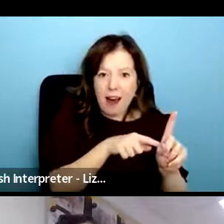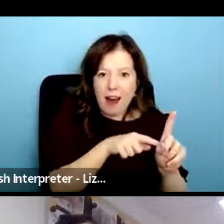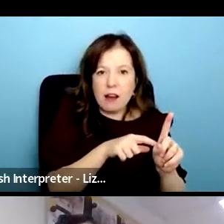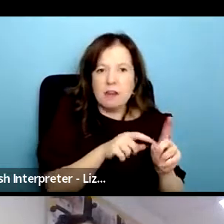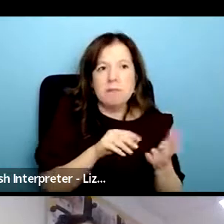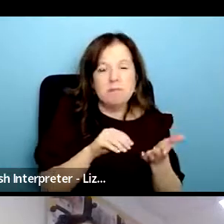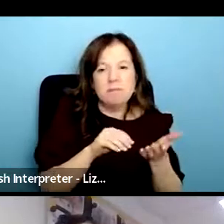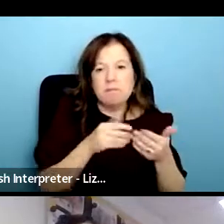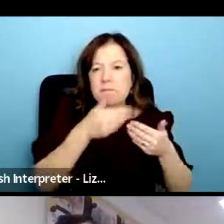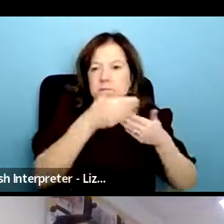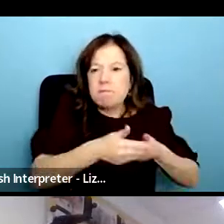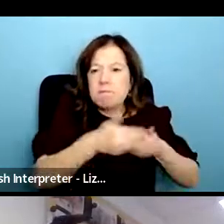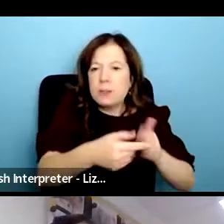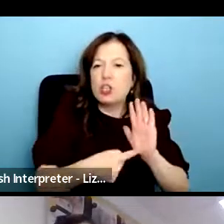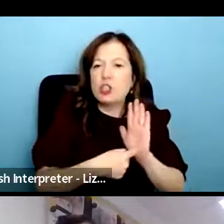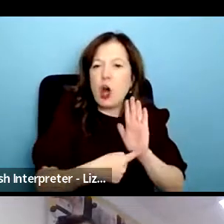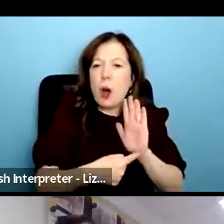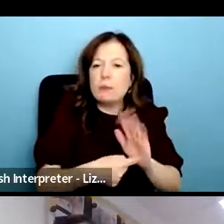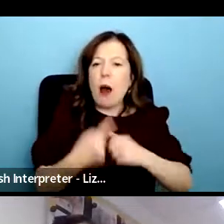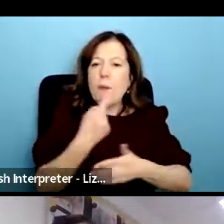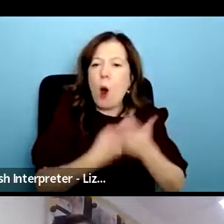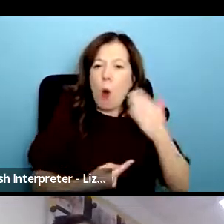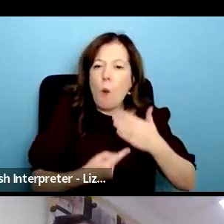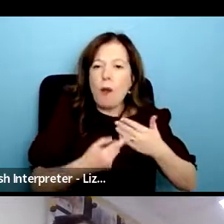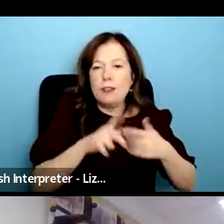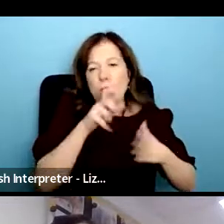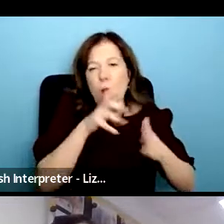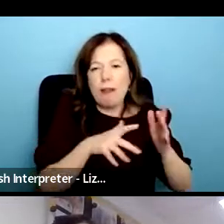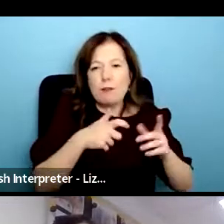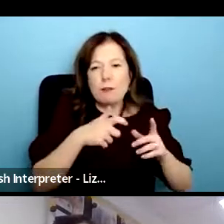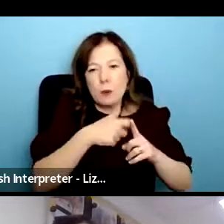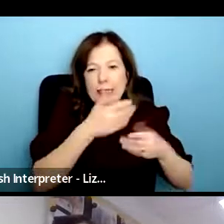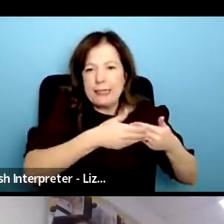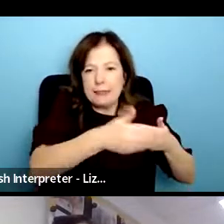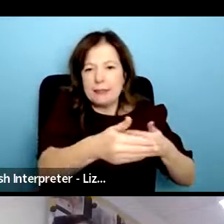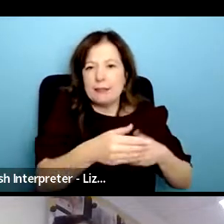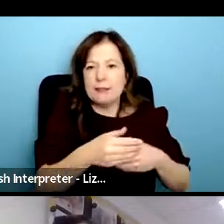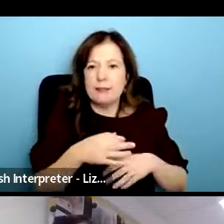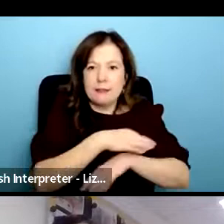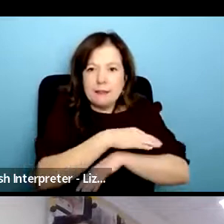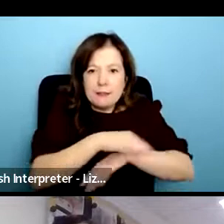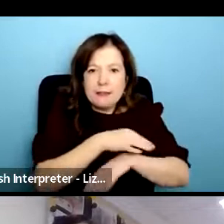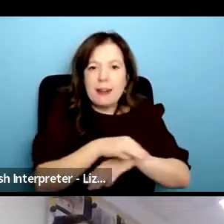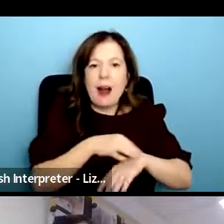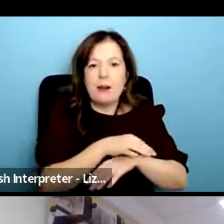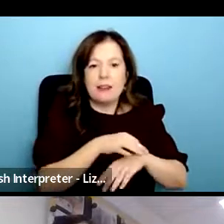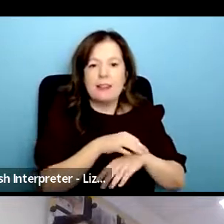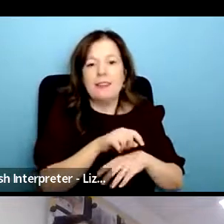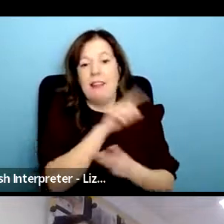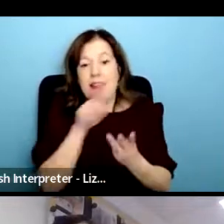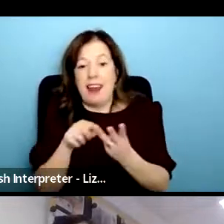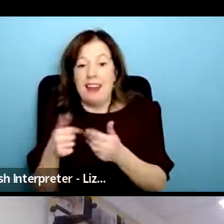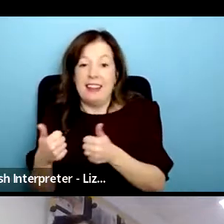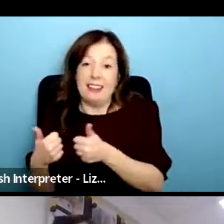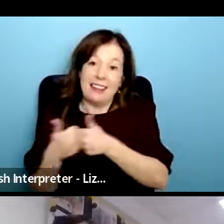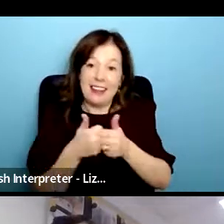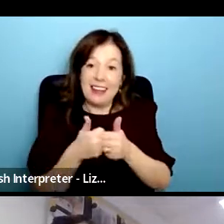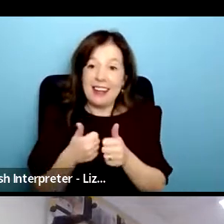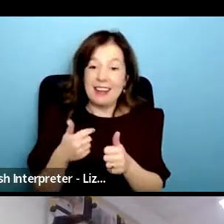kind of term time only on uh 10 hours a week and an assistant on six hours a week term time only so